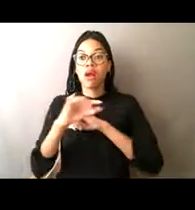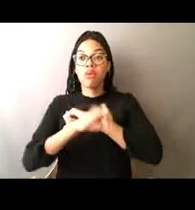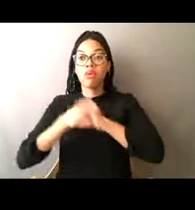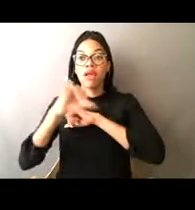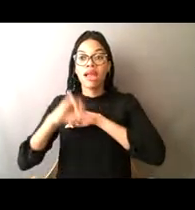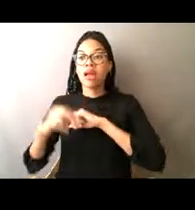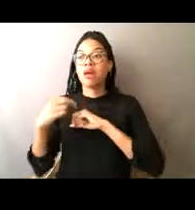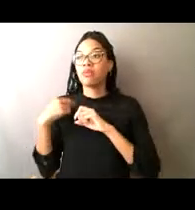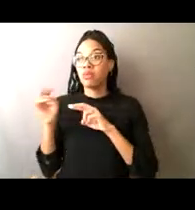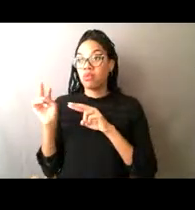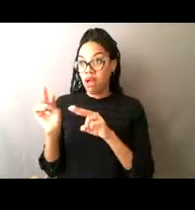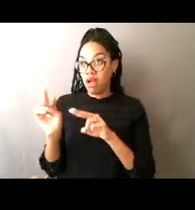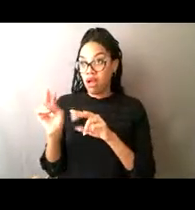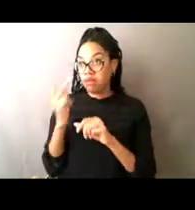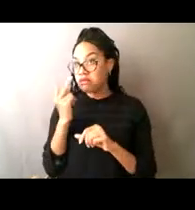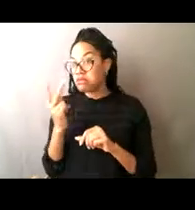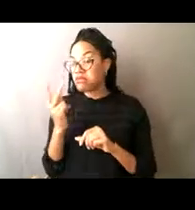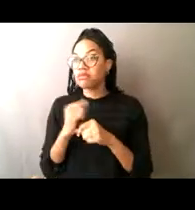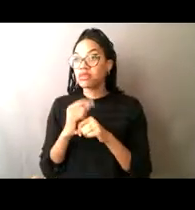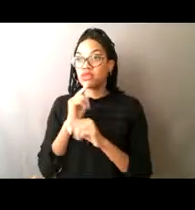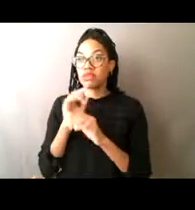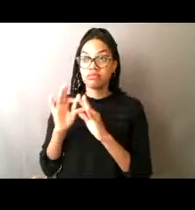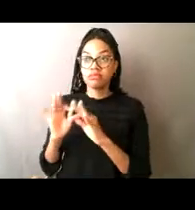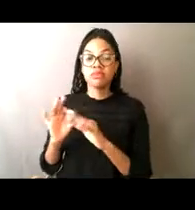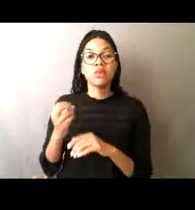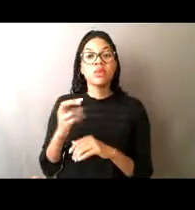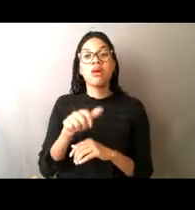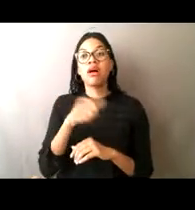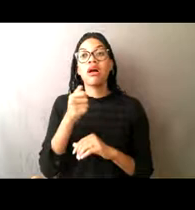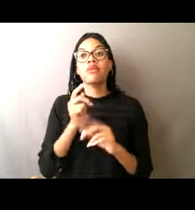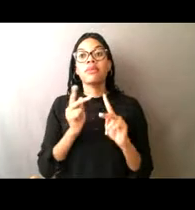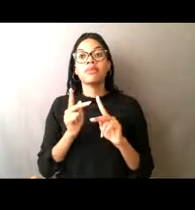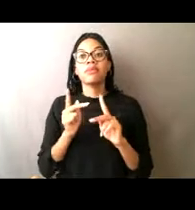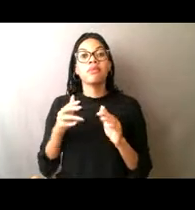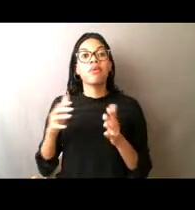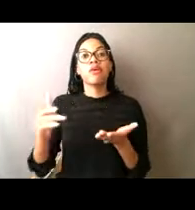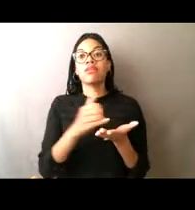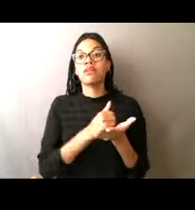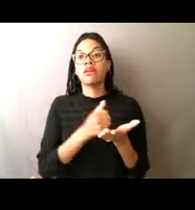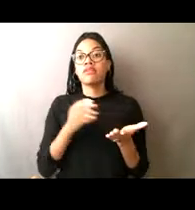and double-check that they fished in the right area and they were allowed to be fishing for that species.